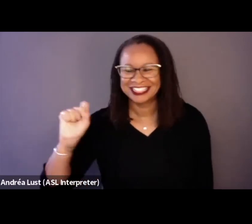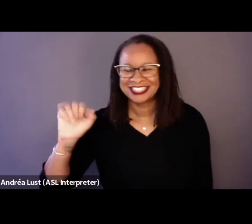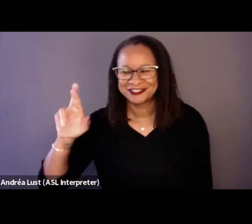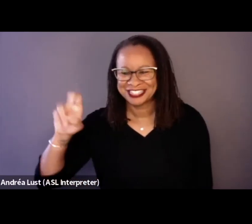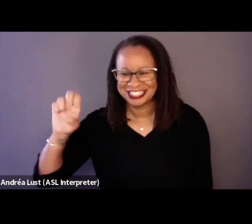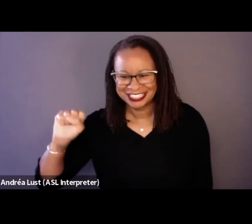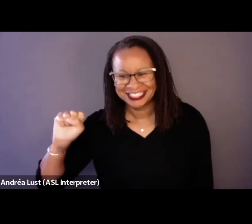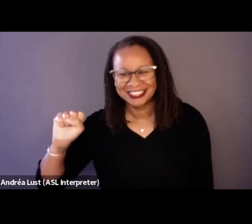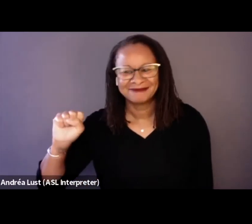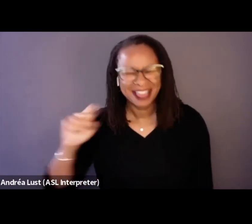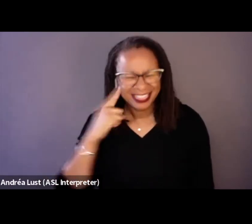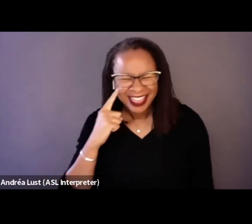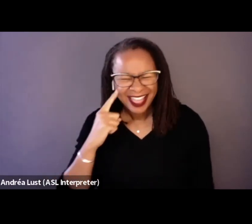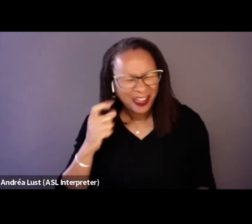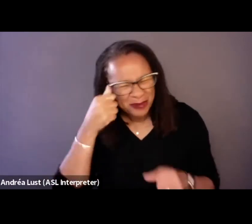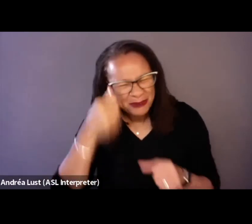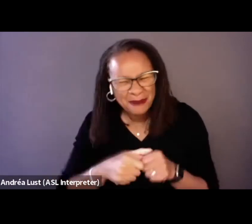You'd think I'd have that done by now.